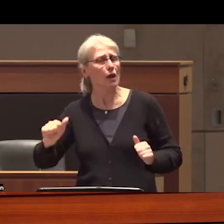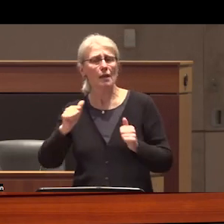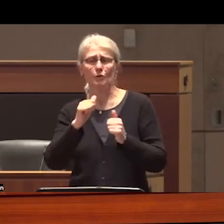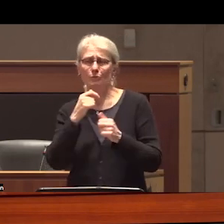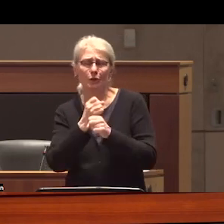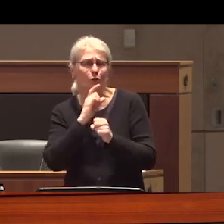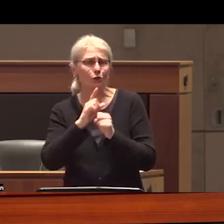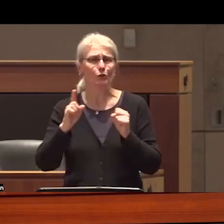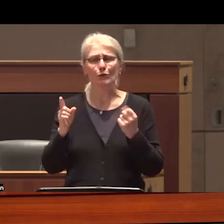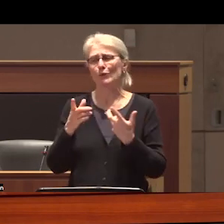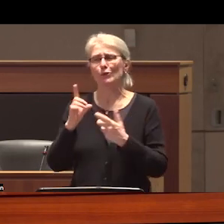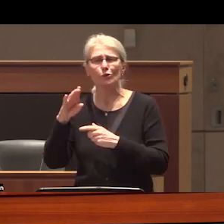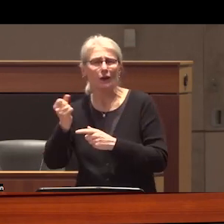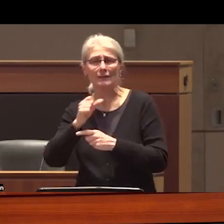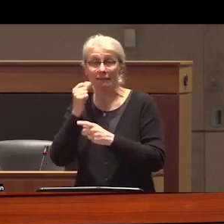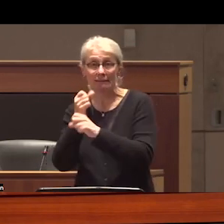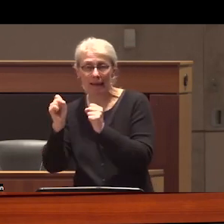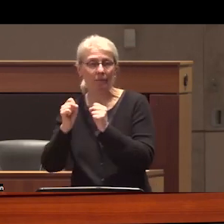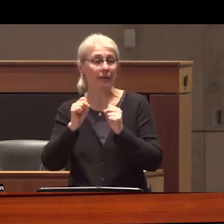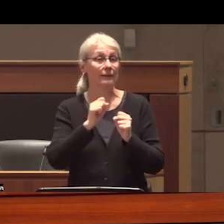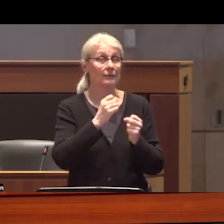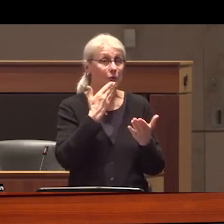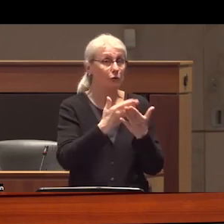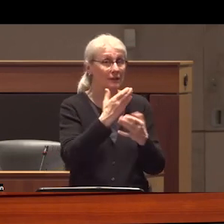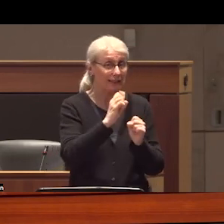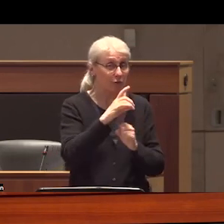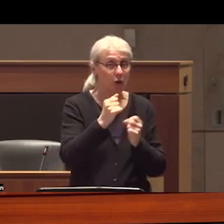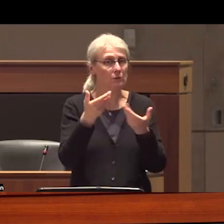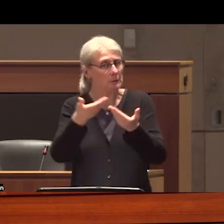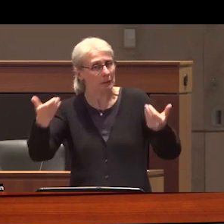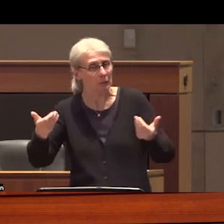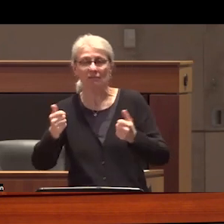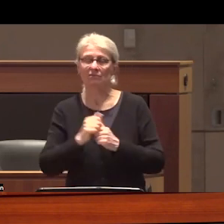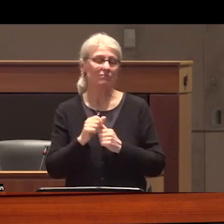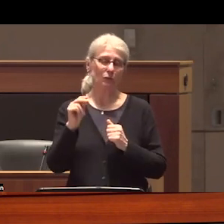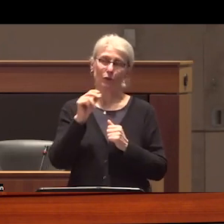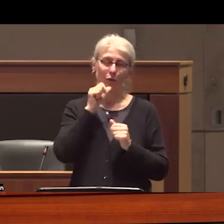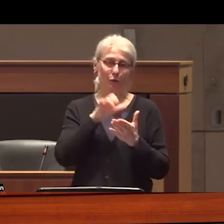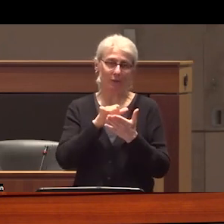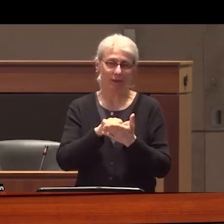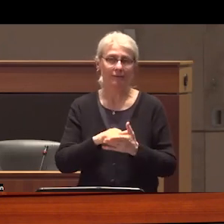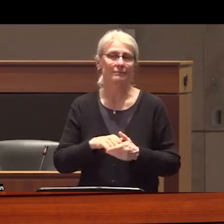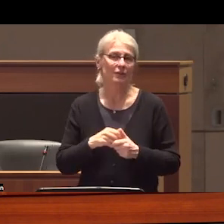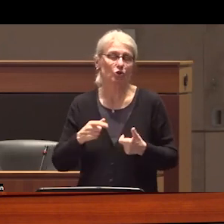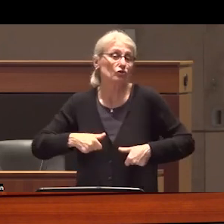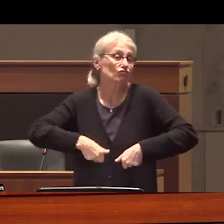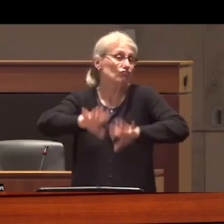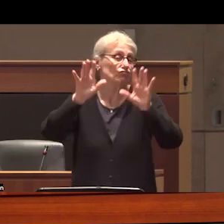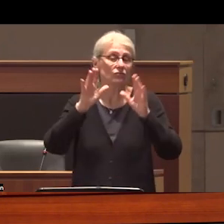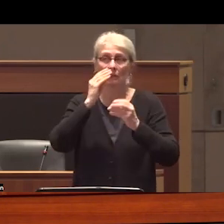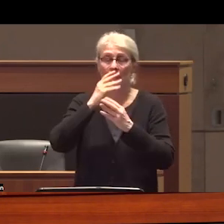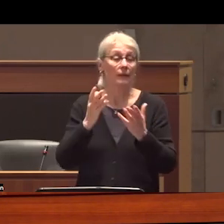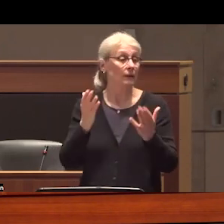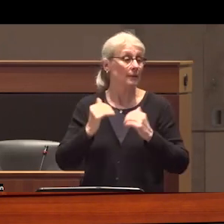people from the unregulated drug Supply it is not that is a lie moving on and and this might